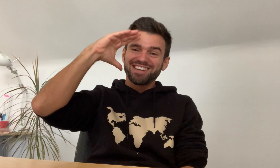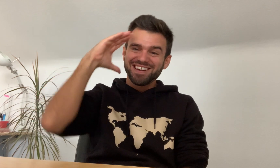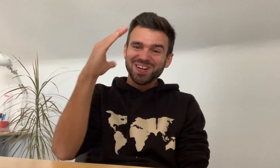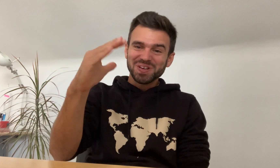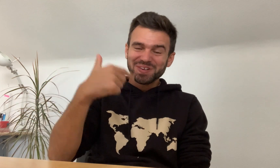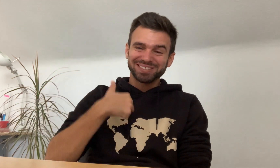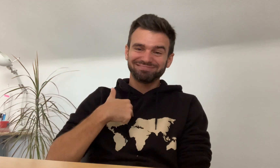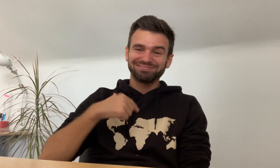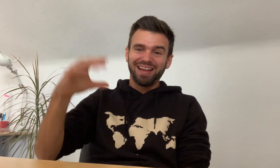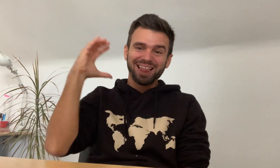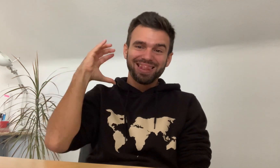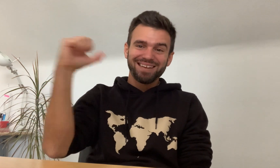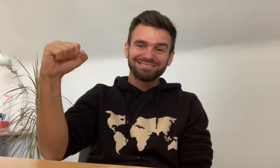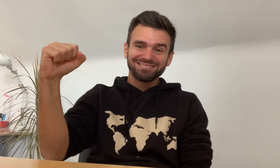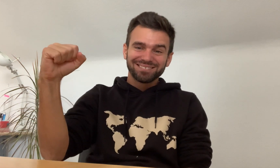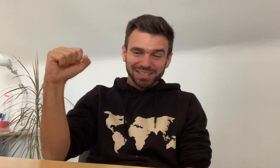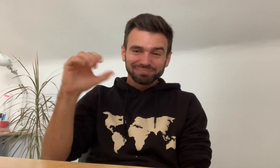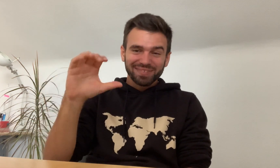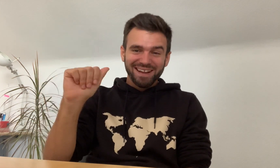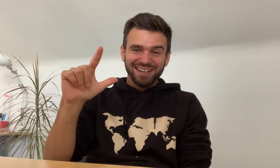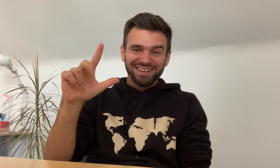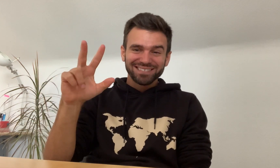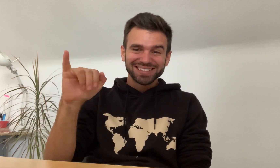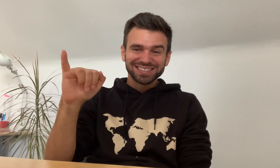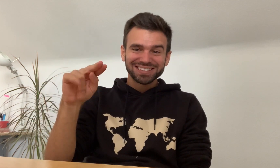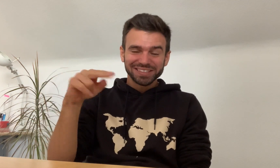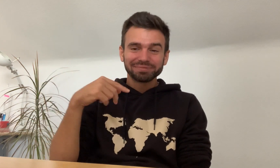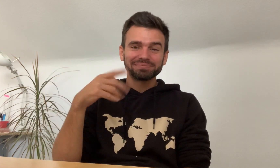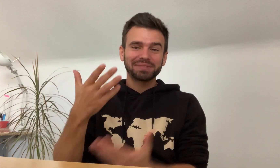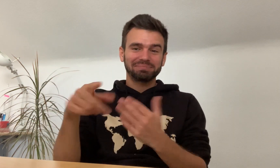Hello! I’m Calvin.